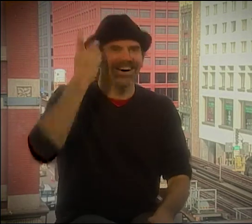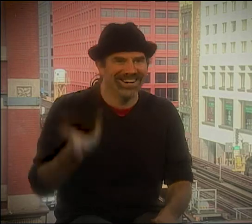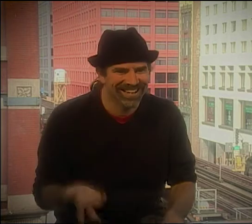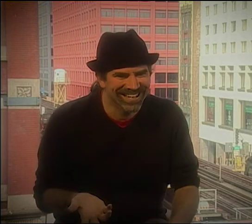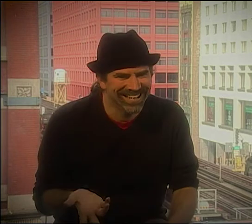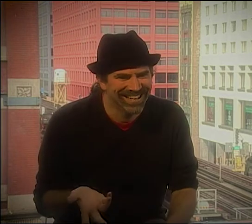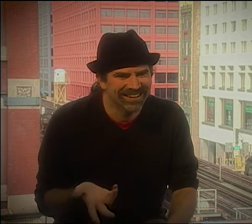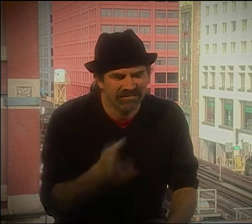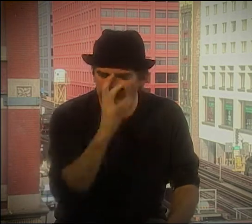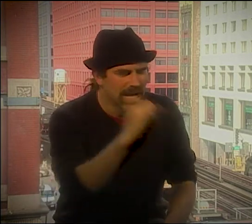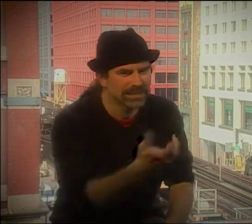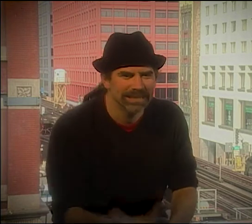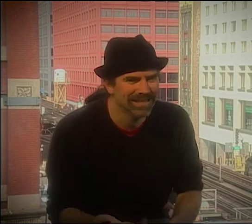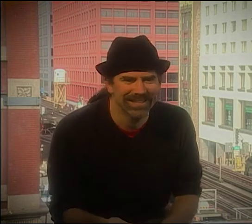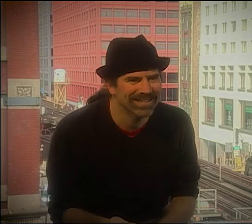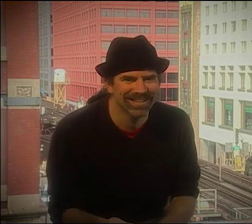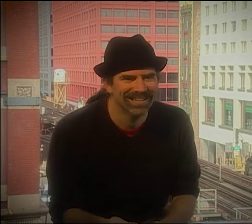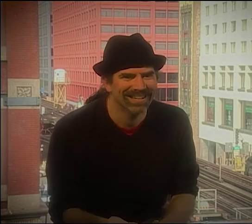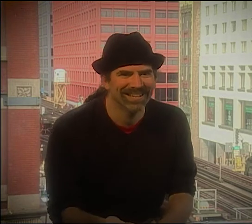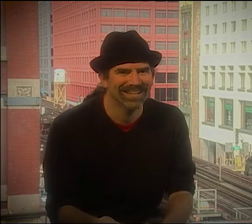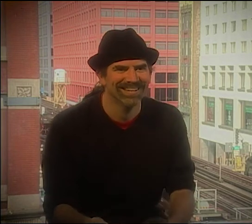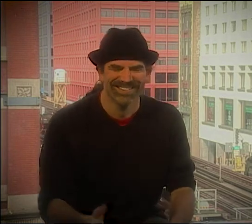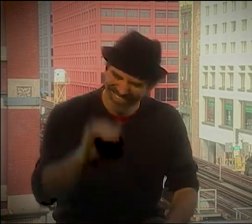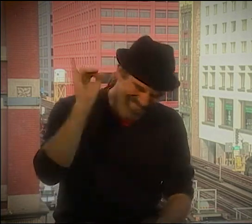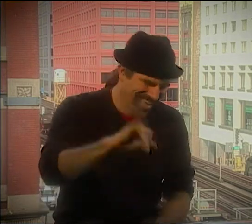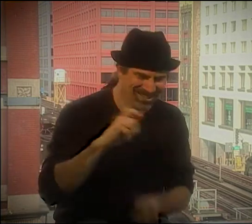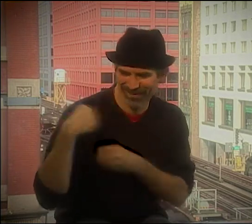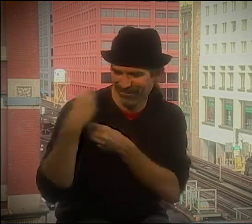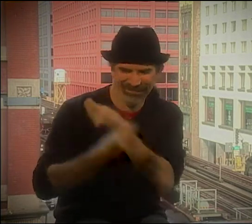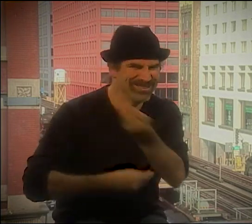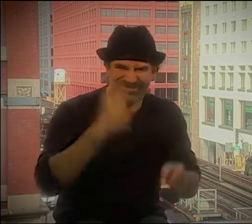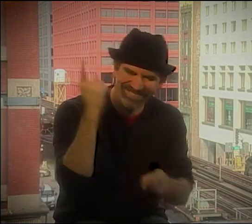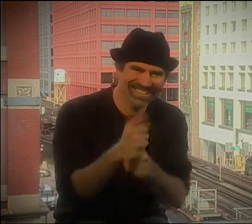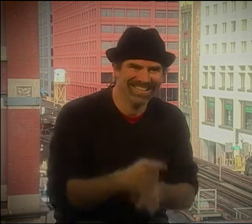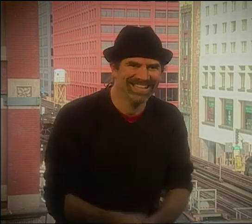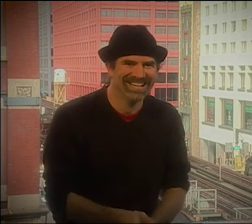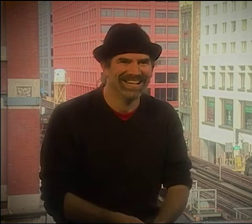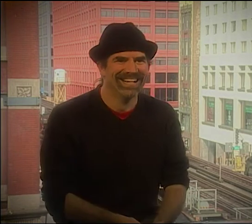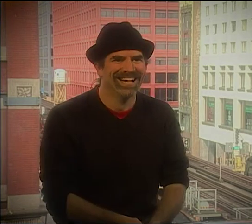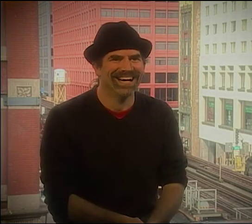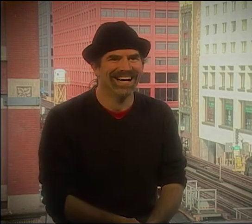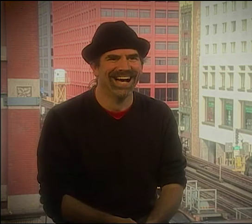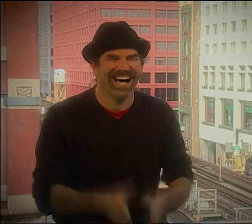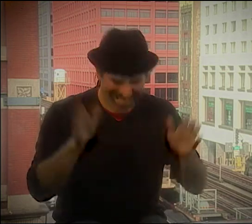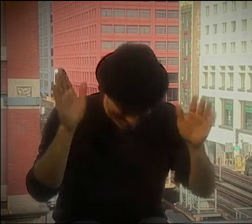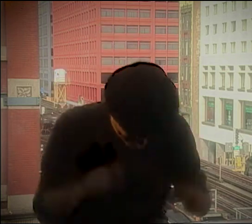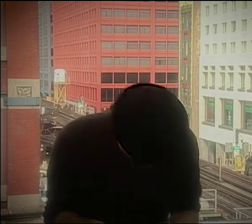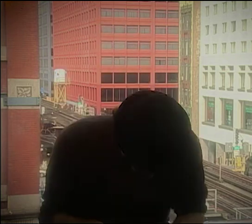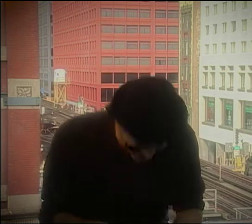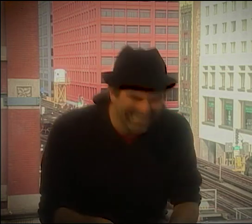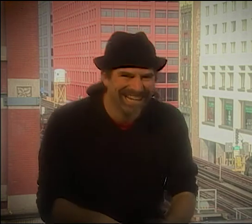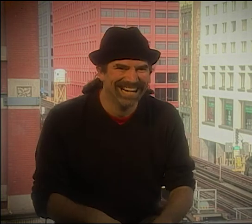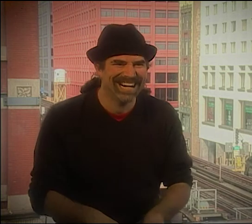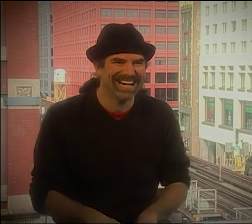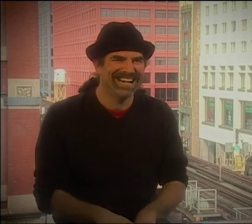THAT YOU MADE YOUR DVD THAT THE SAMPLER--IT'S SO FUNNY TO WATCH MYSELF FROM A LONG TIME AGO.